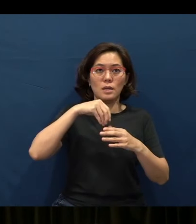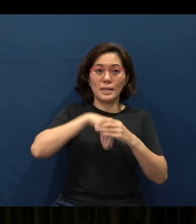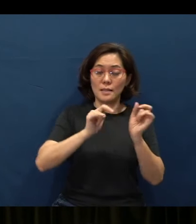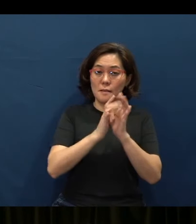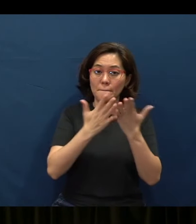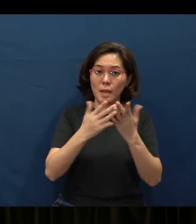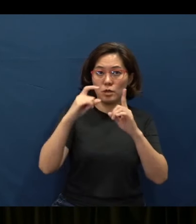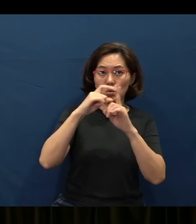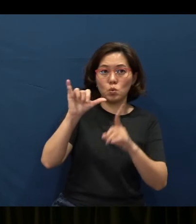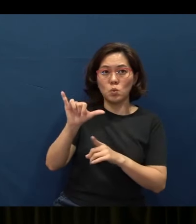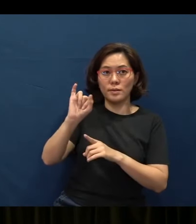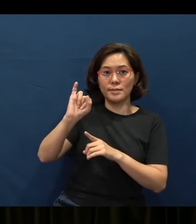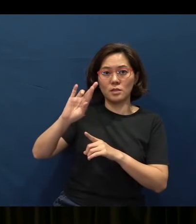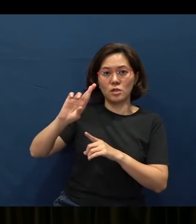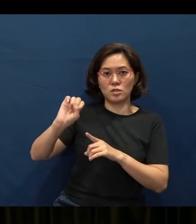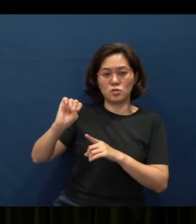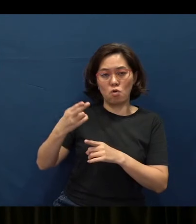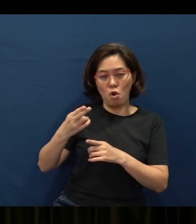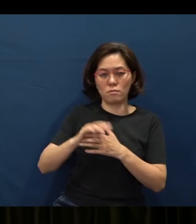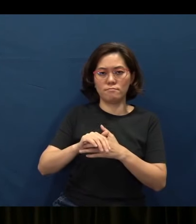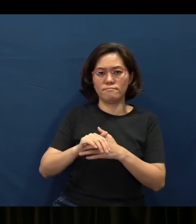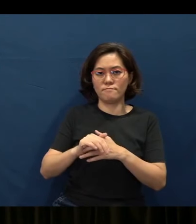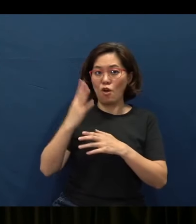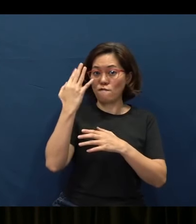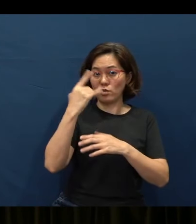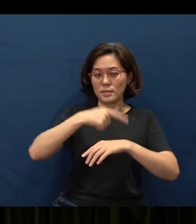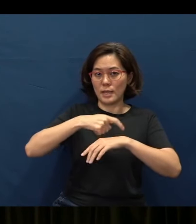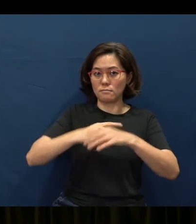“Yirah” occurs 14 times - 14 times in the book of Proverbs.